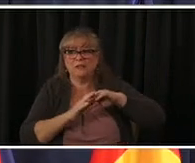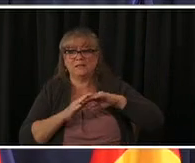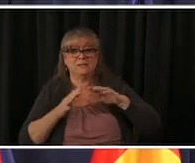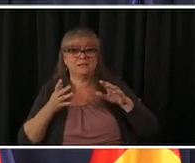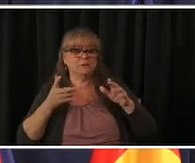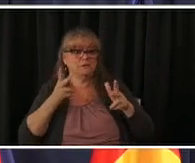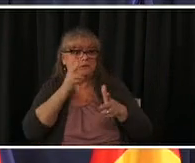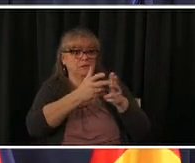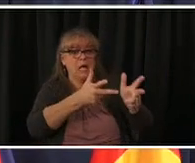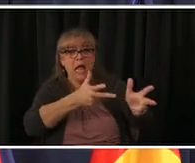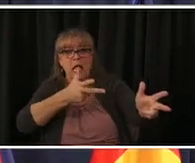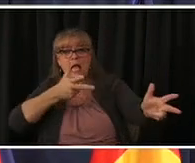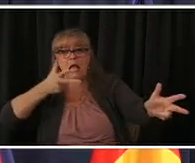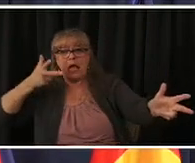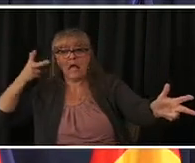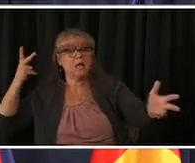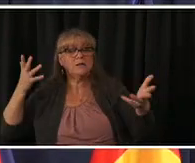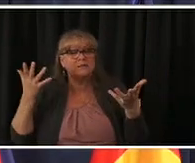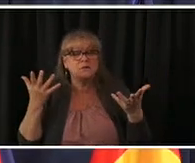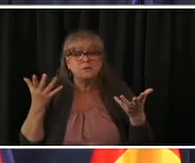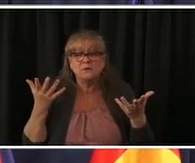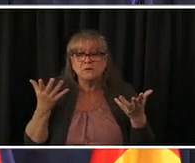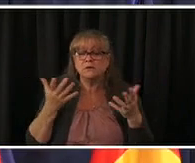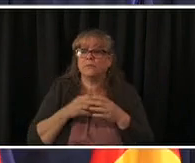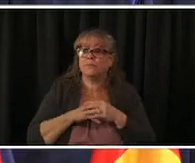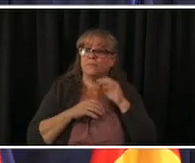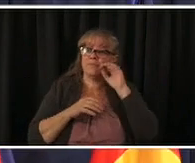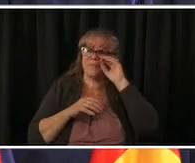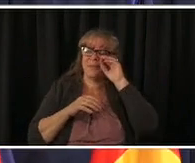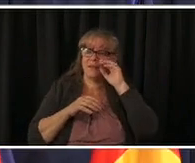go to general sherman on that in a moment but uh yeah when when we first opened these sites